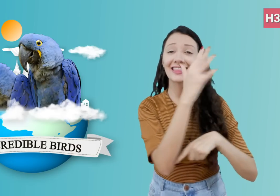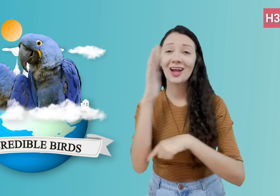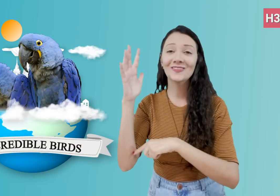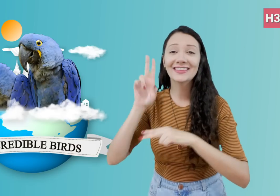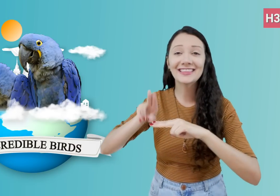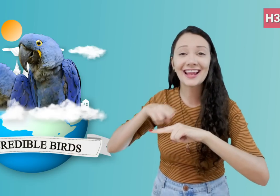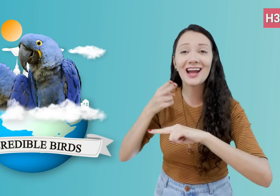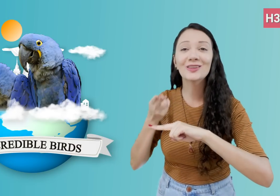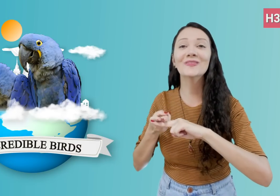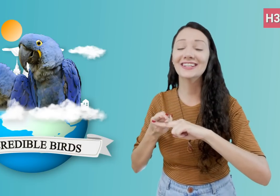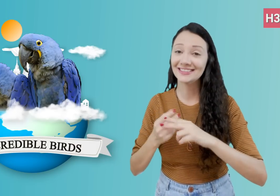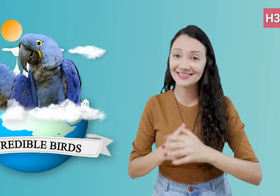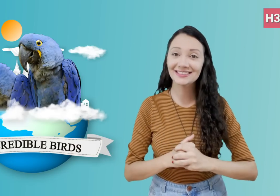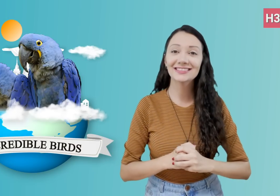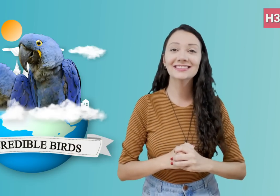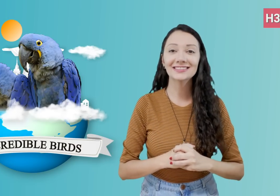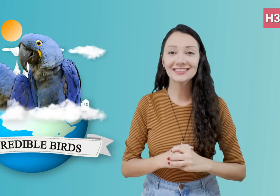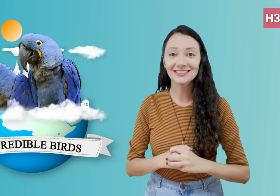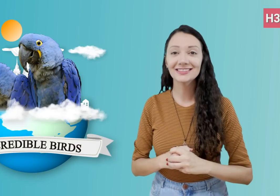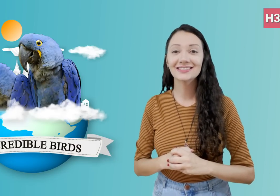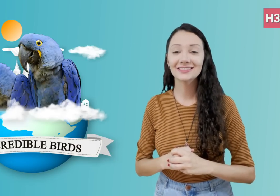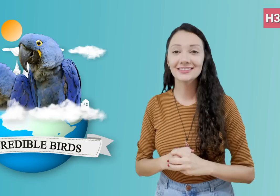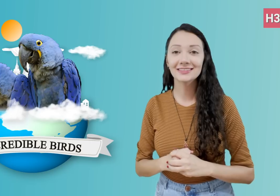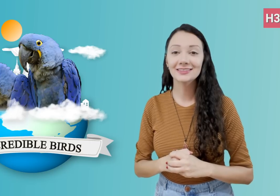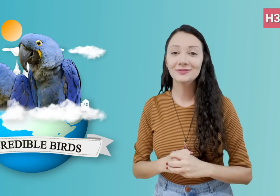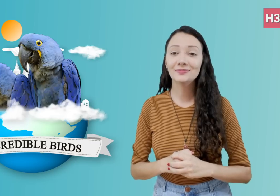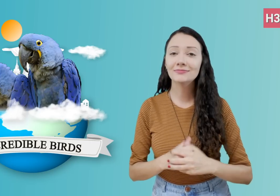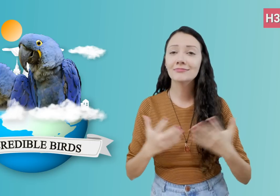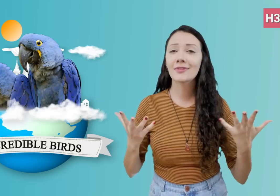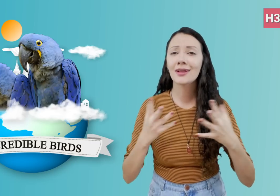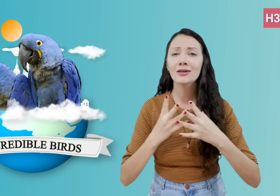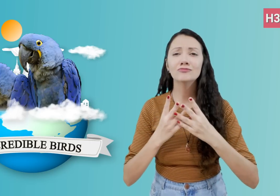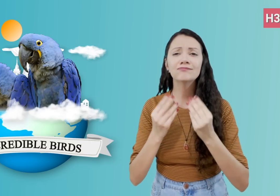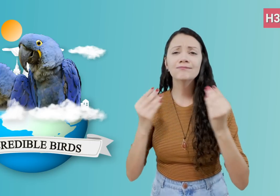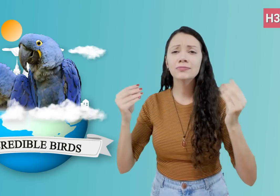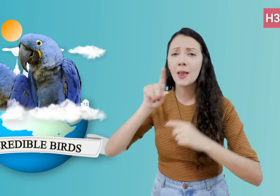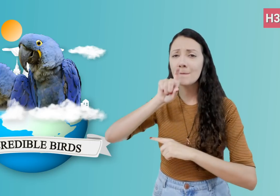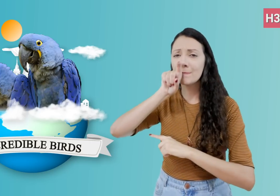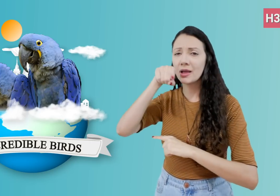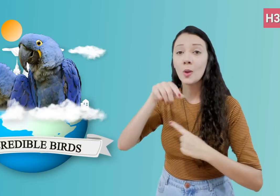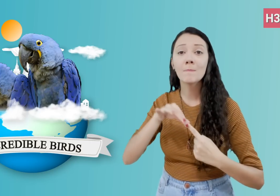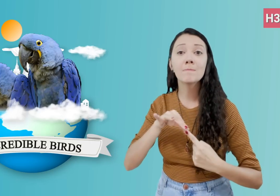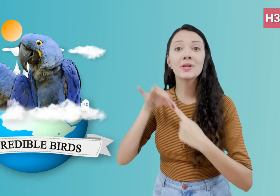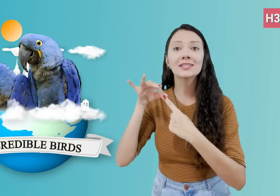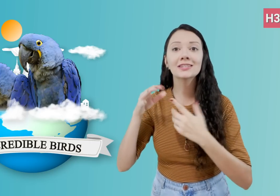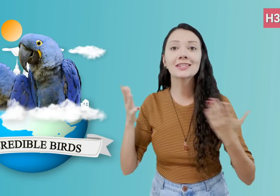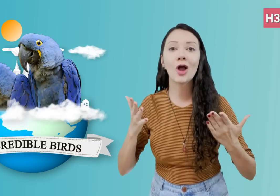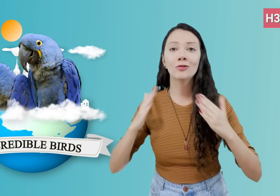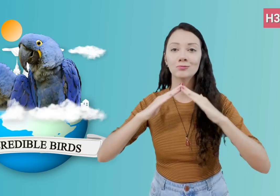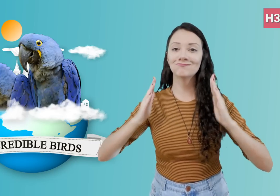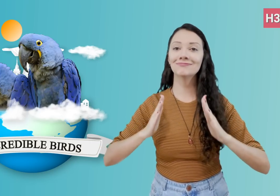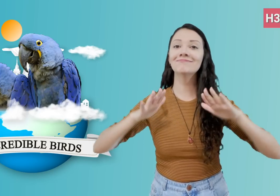rich ecological diversity. There is plenty of incredible wildlife